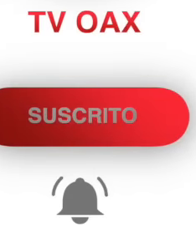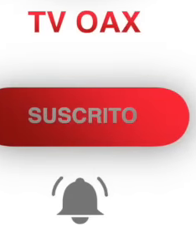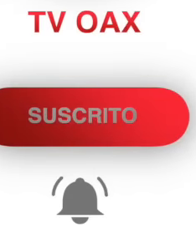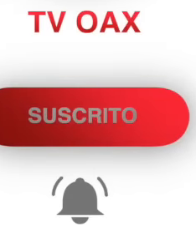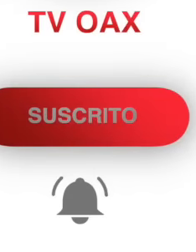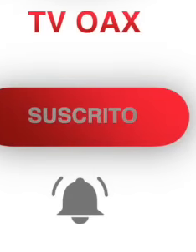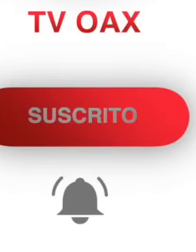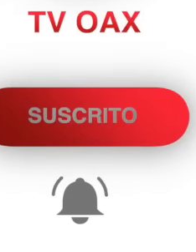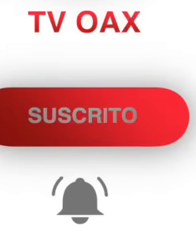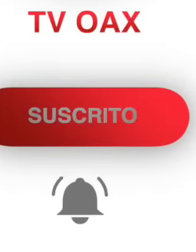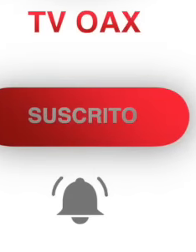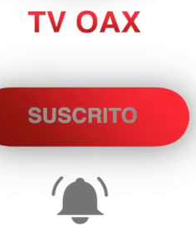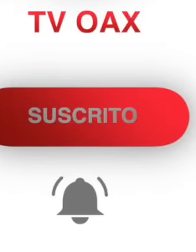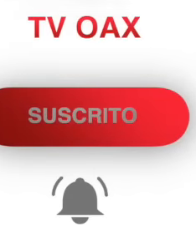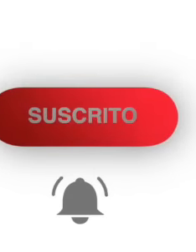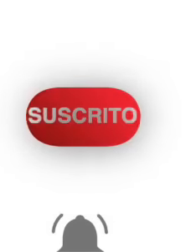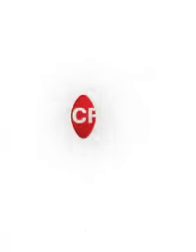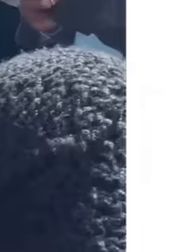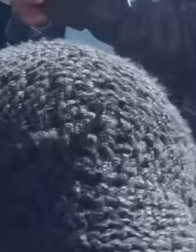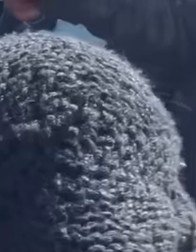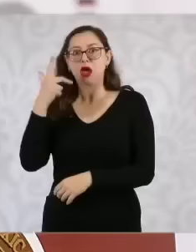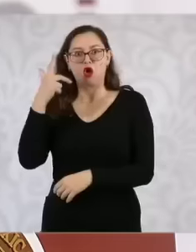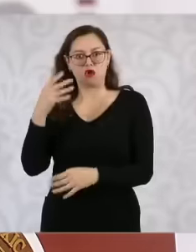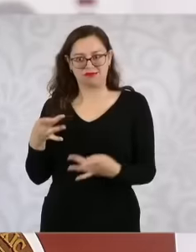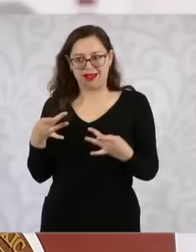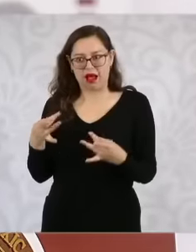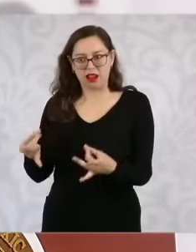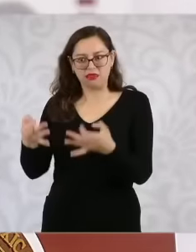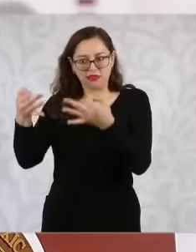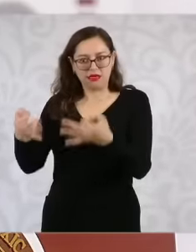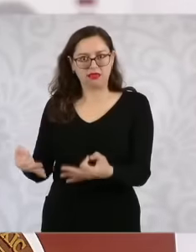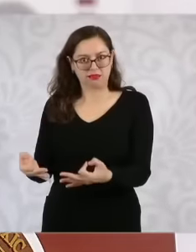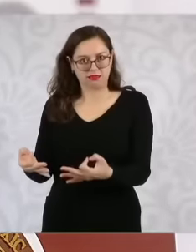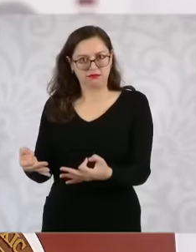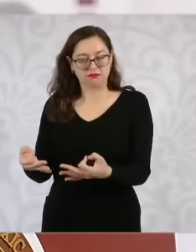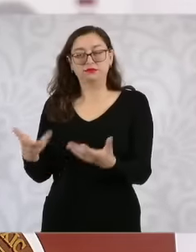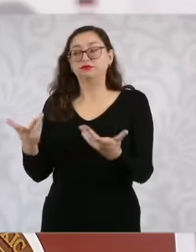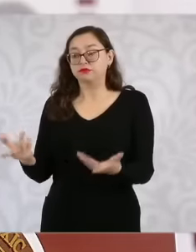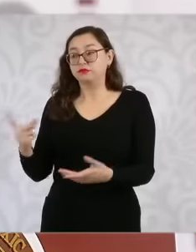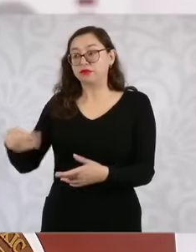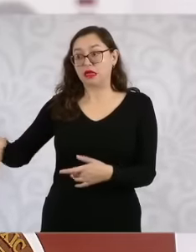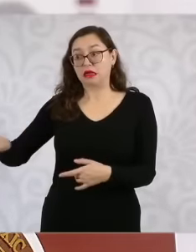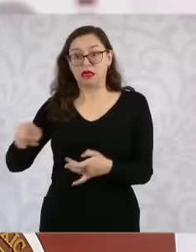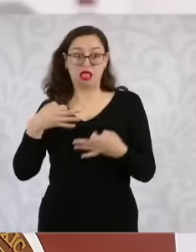of life. This will also allow us to move away from crime and the recruitment of